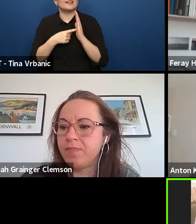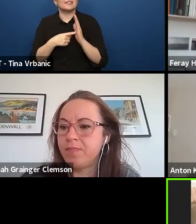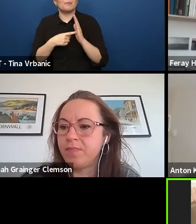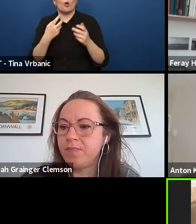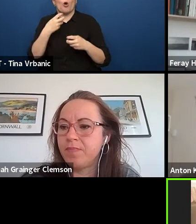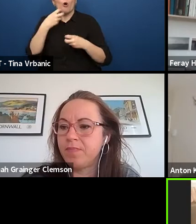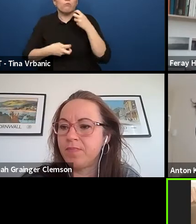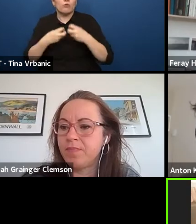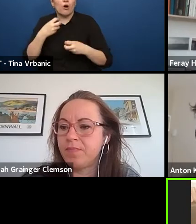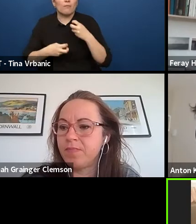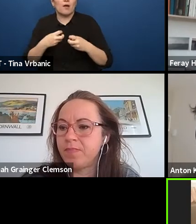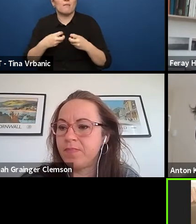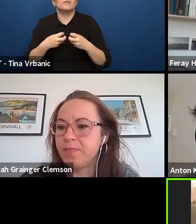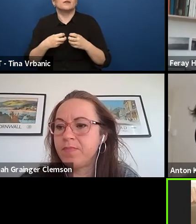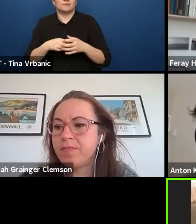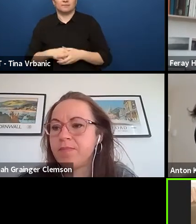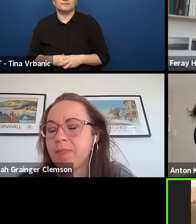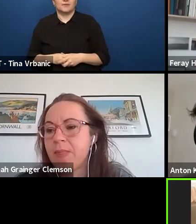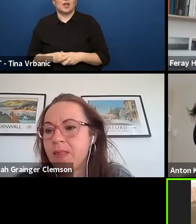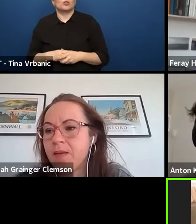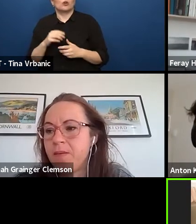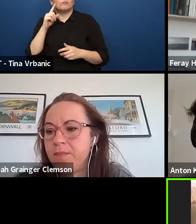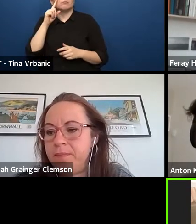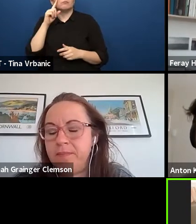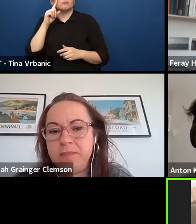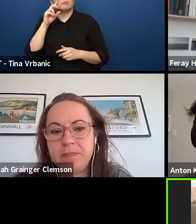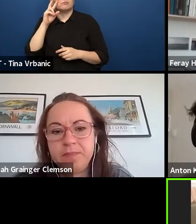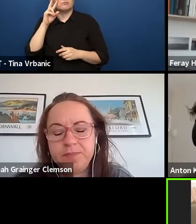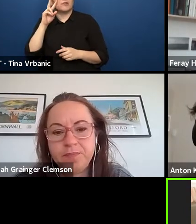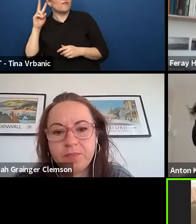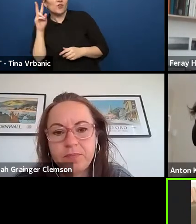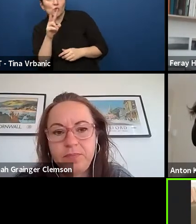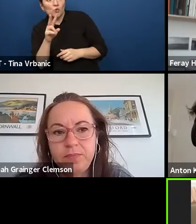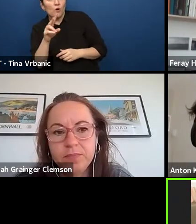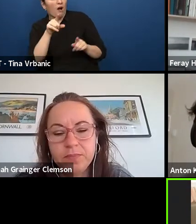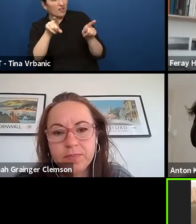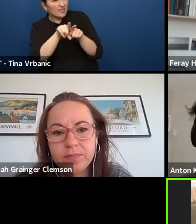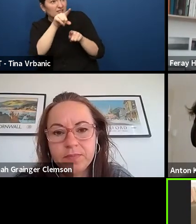but I feel that we need to remember that in this moment,